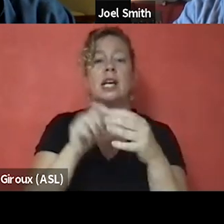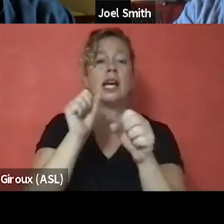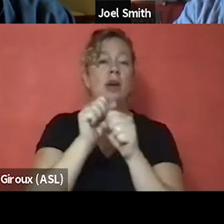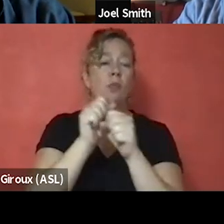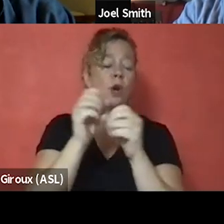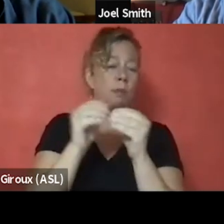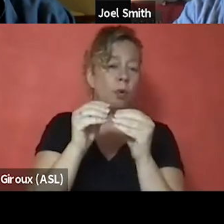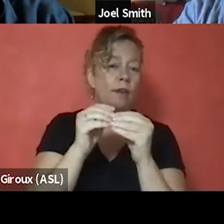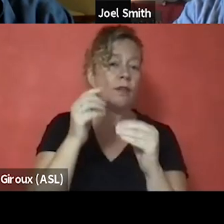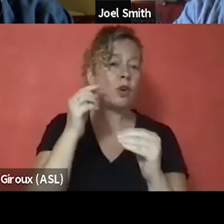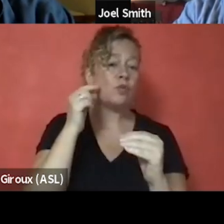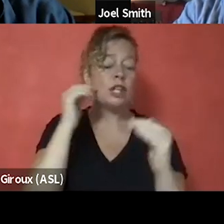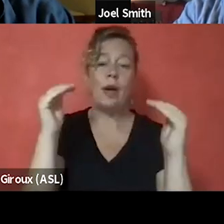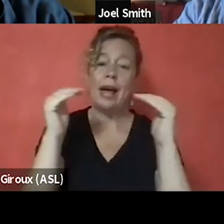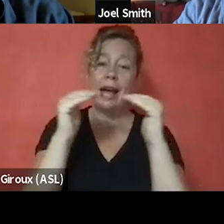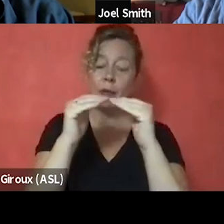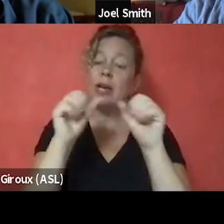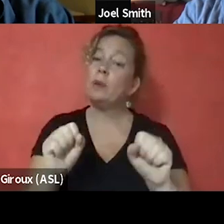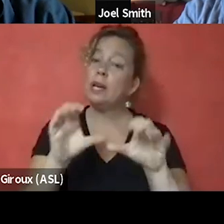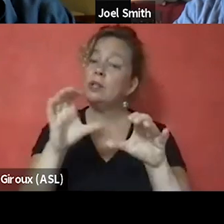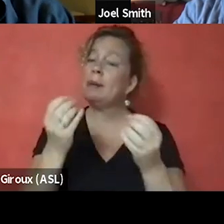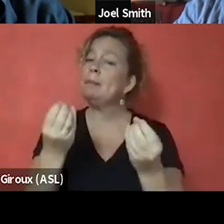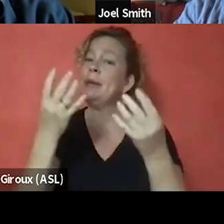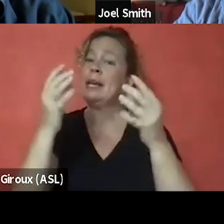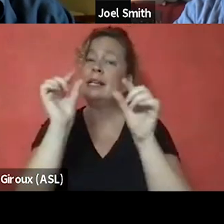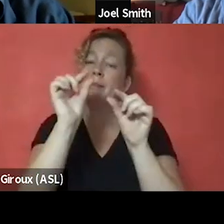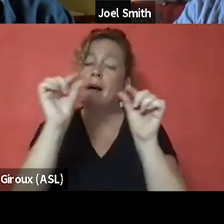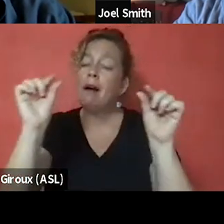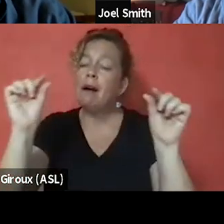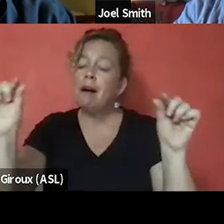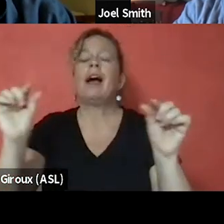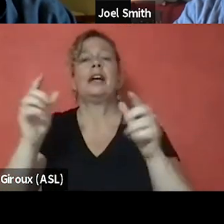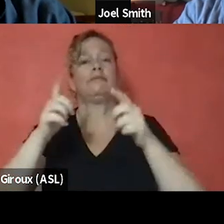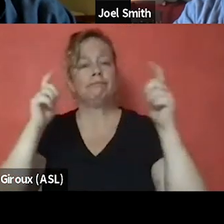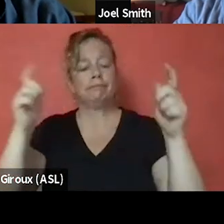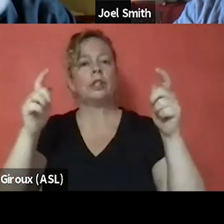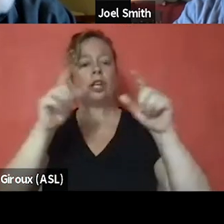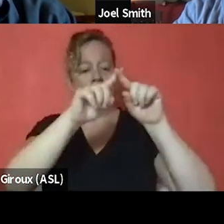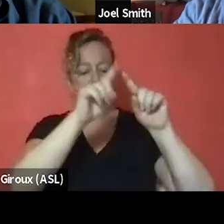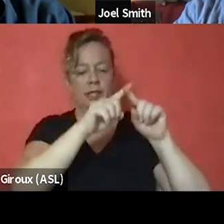And we can do that in many small and also larger ways. And again, in the toolkit,